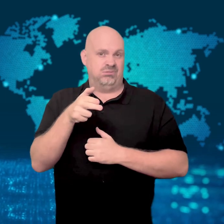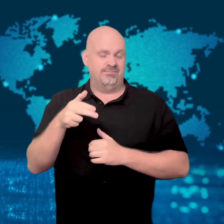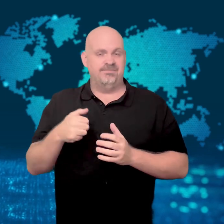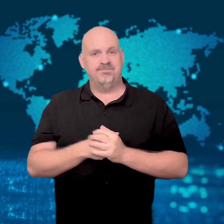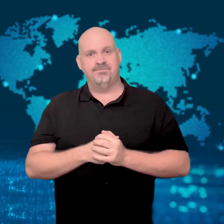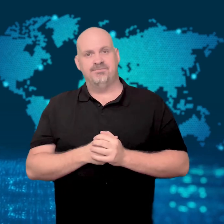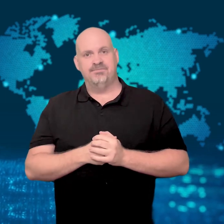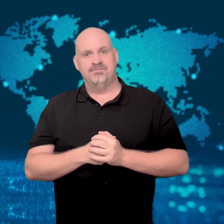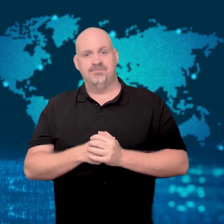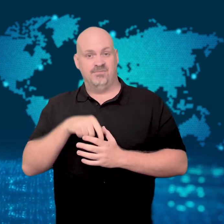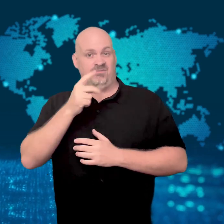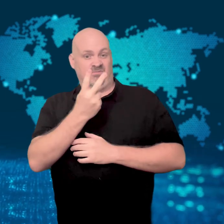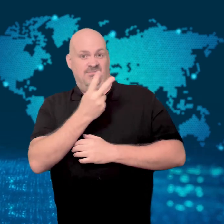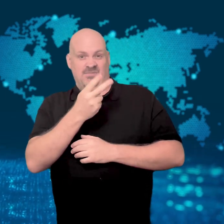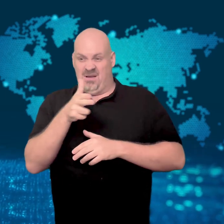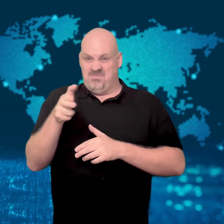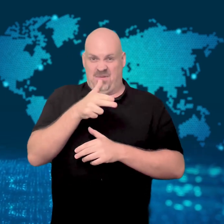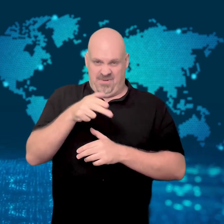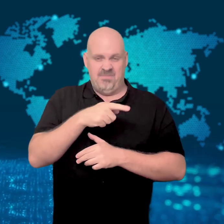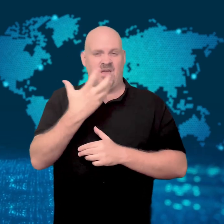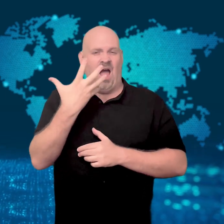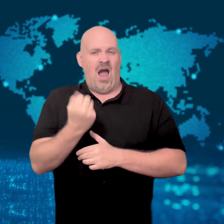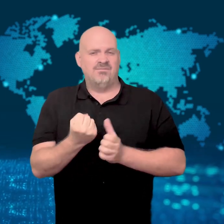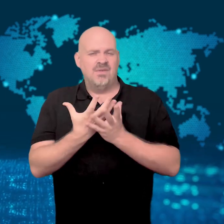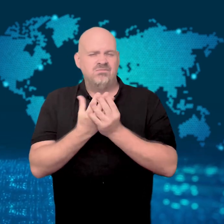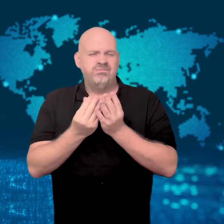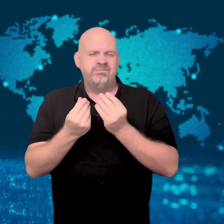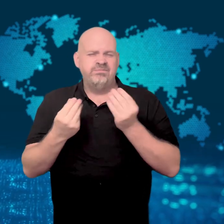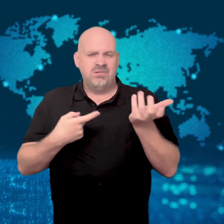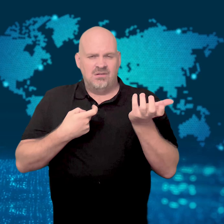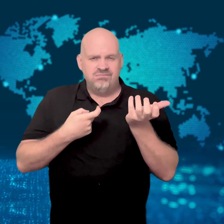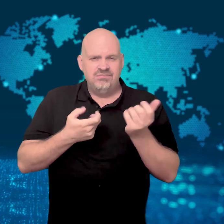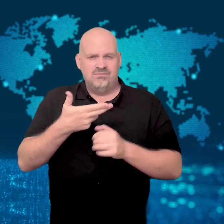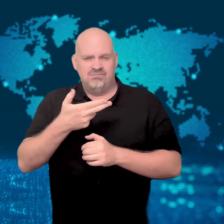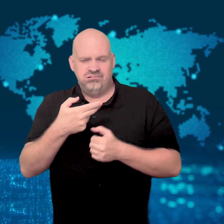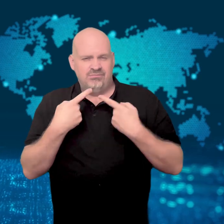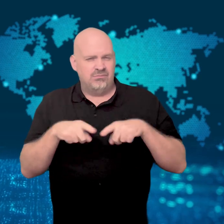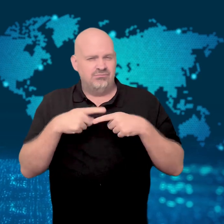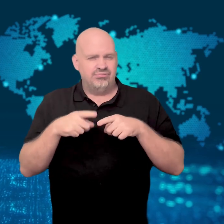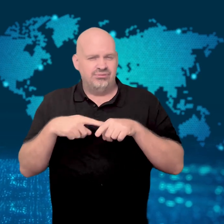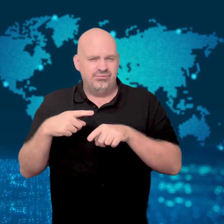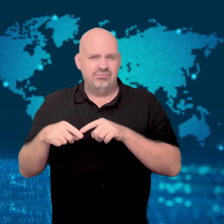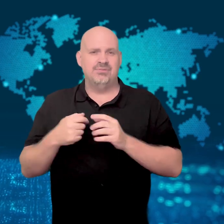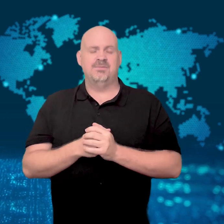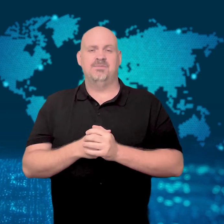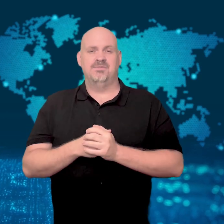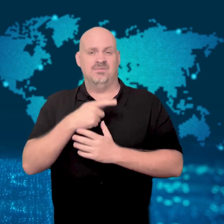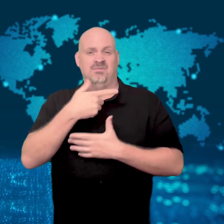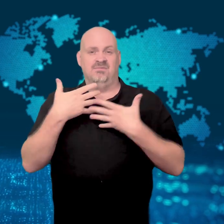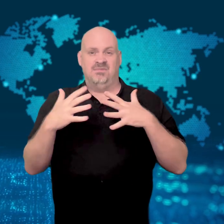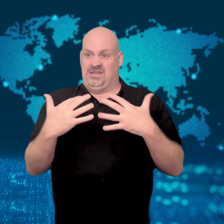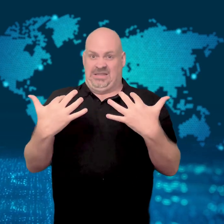They couple had "many weapons," and continued their siege for six hours